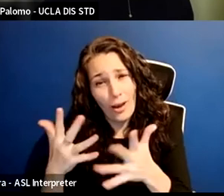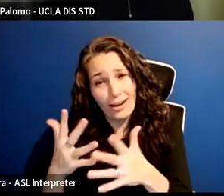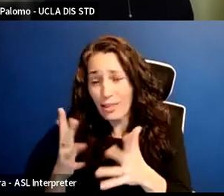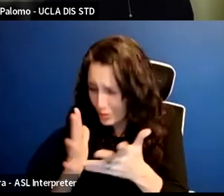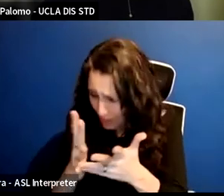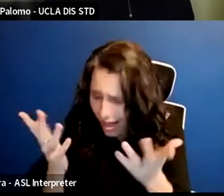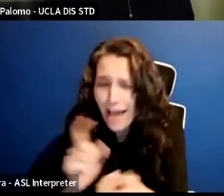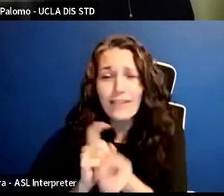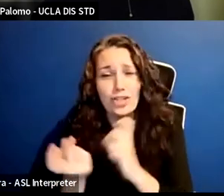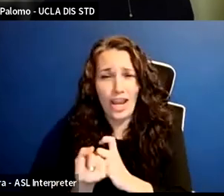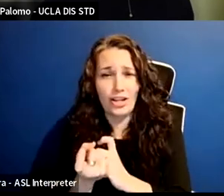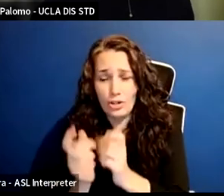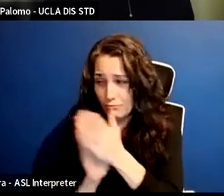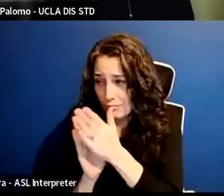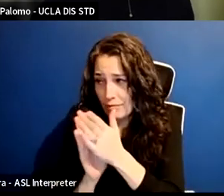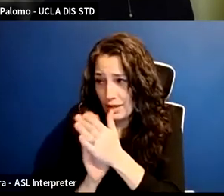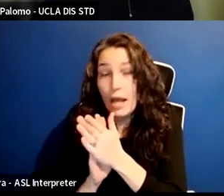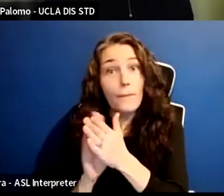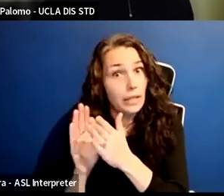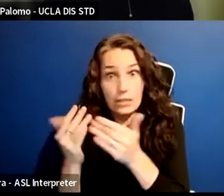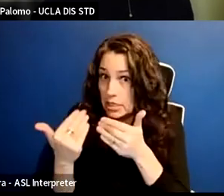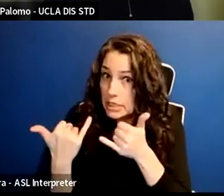to fight for more changes, because it's not where we need to be.